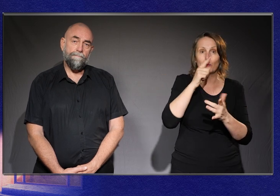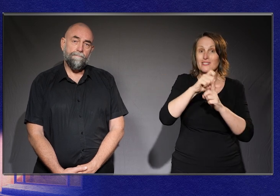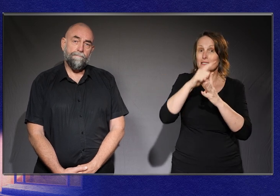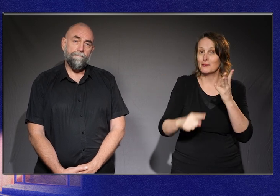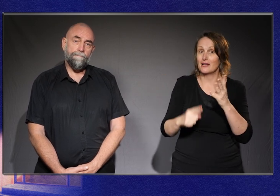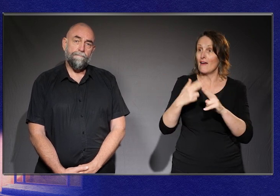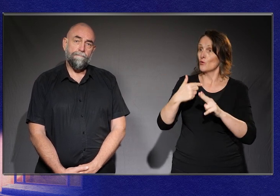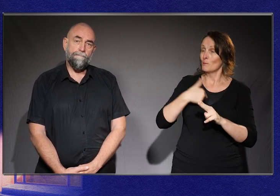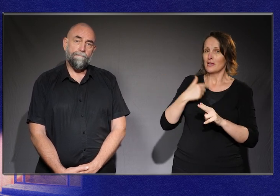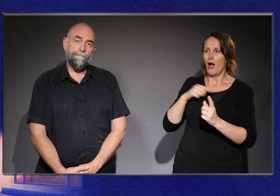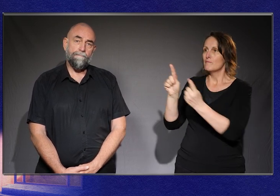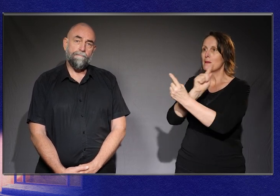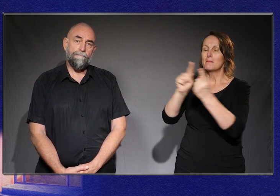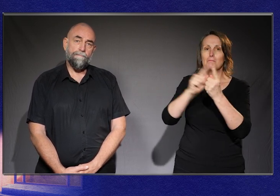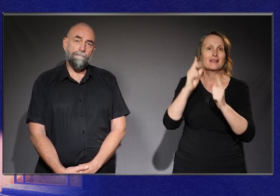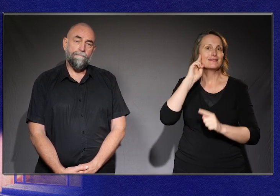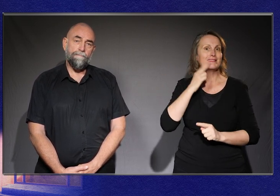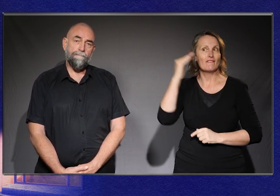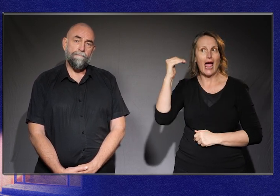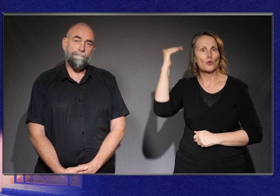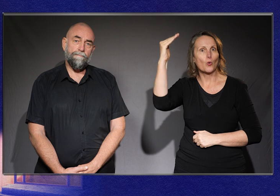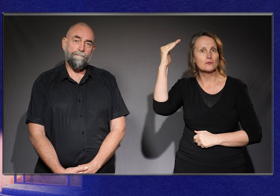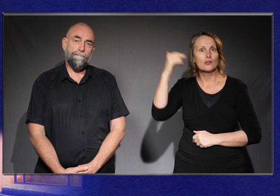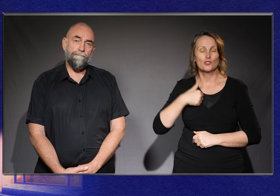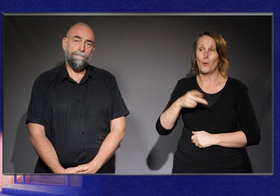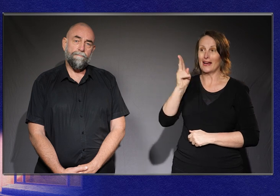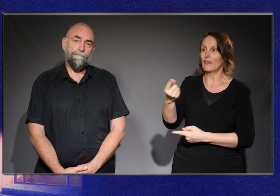The one message that comes across again and again is that my family all needed to learn